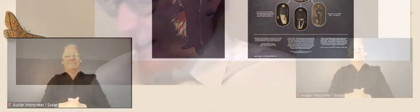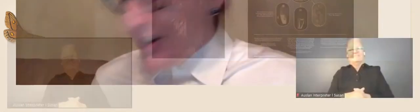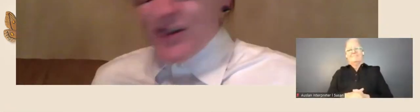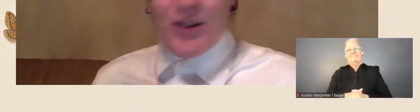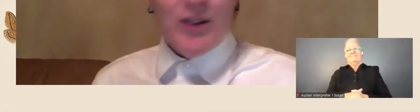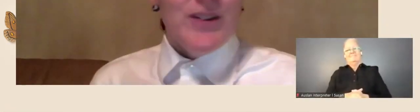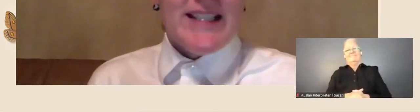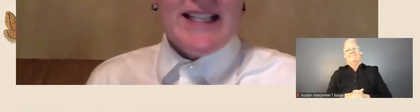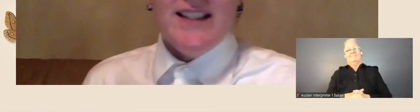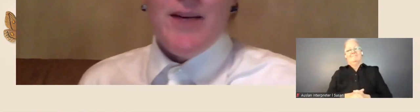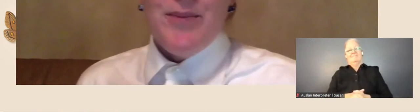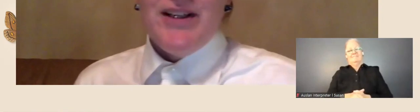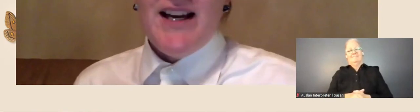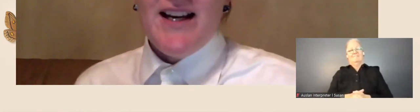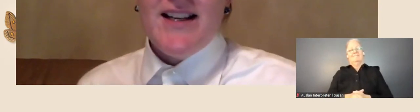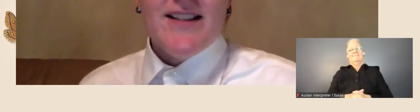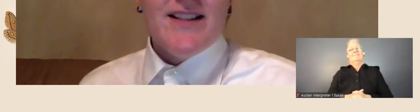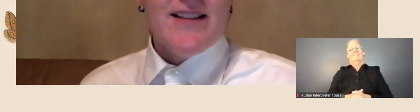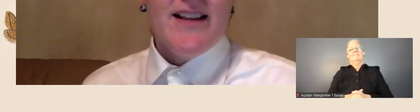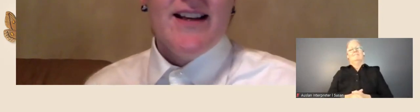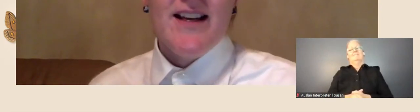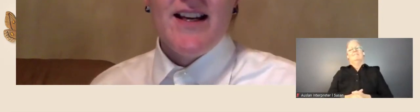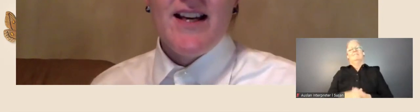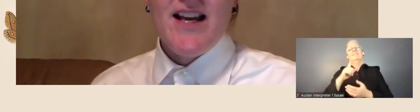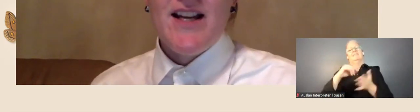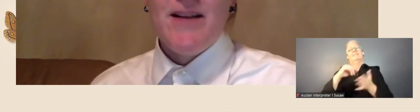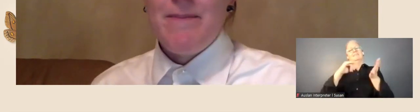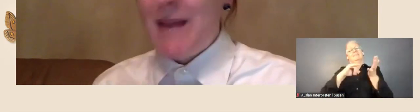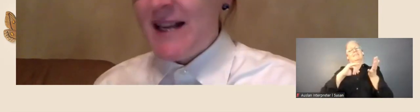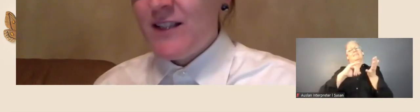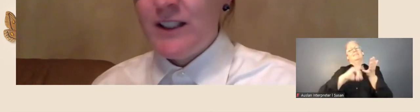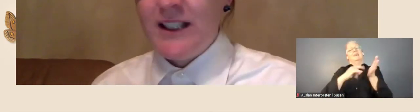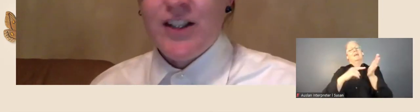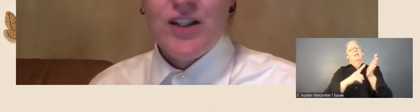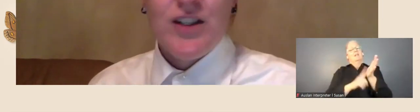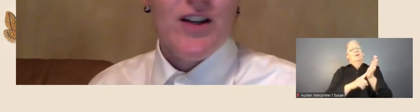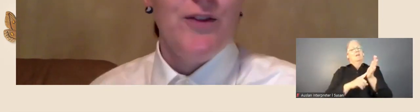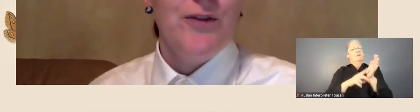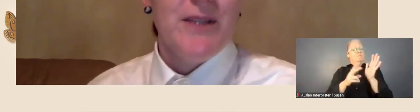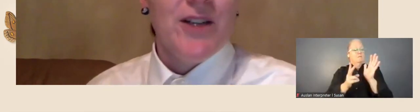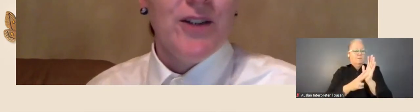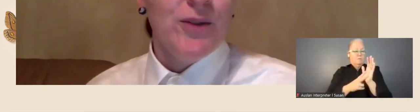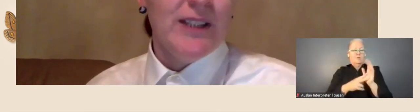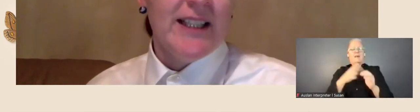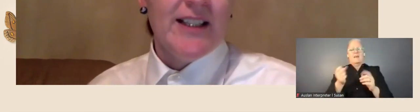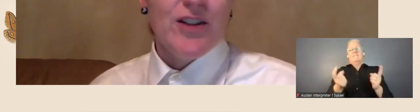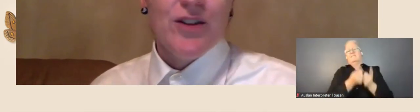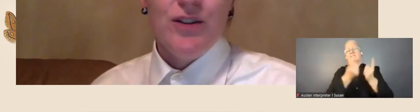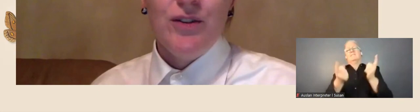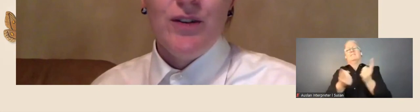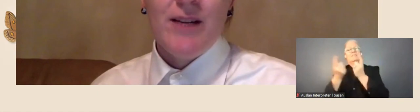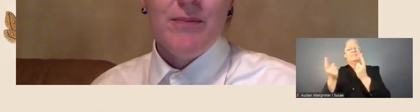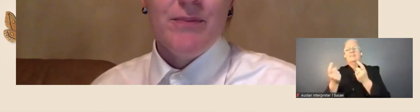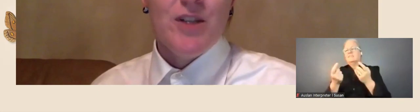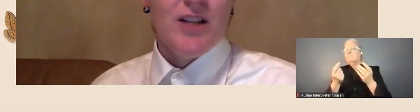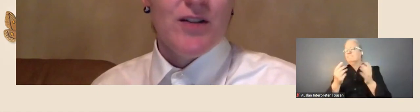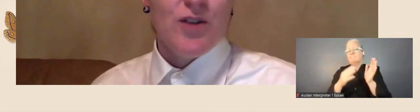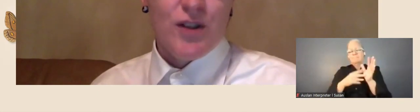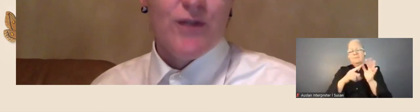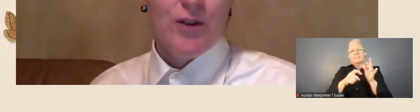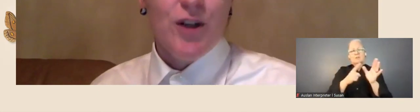So, the State Library has a massive collection of material relating to Charles Joseph La Trobe,